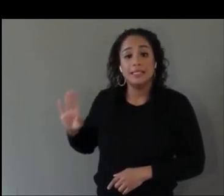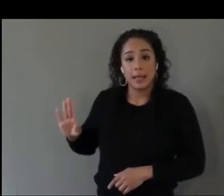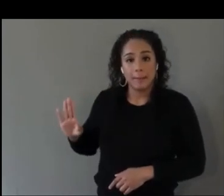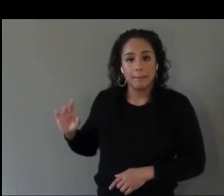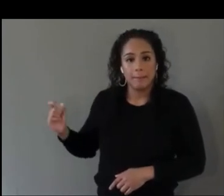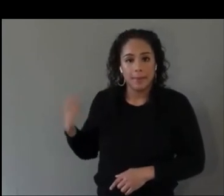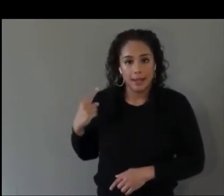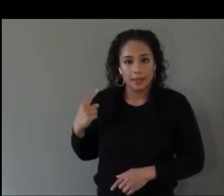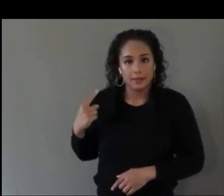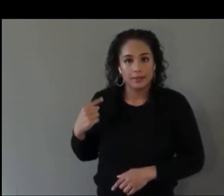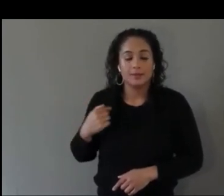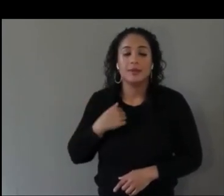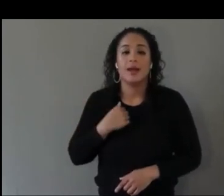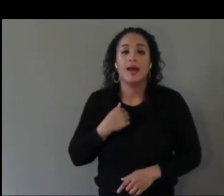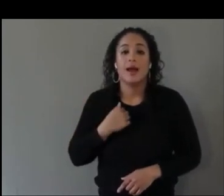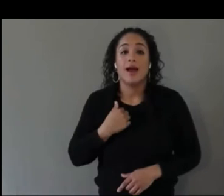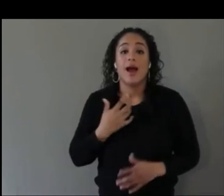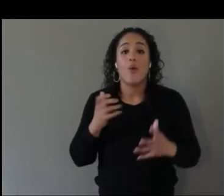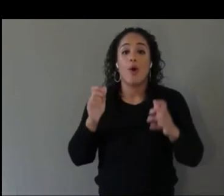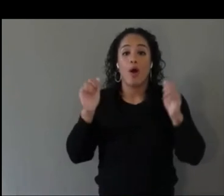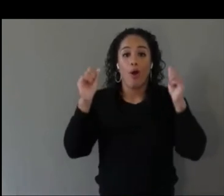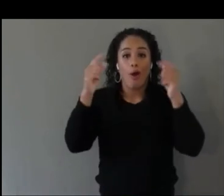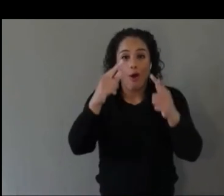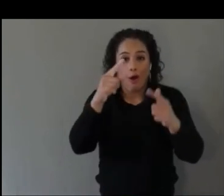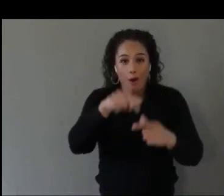Actually I’ll ask all of you to comment on this one.